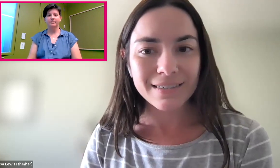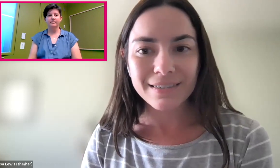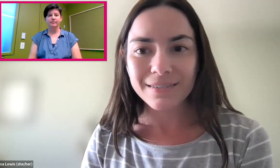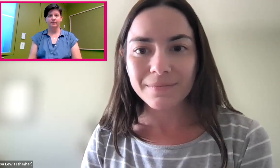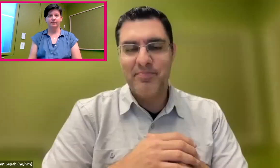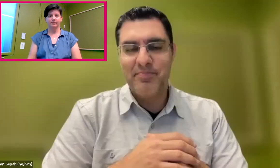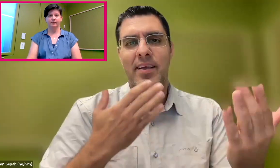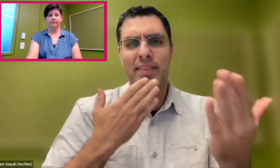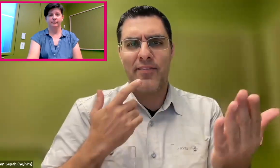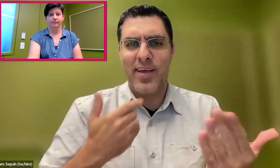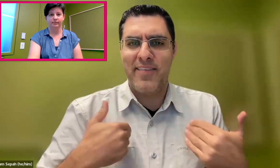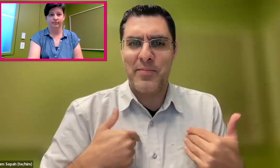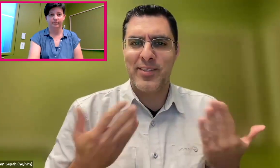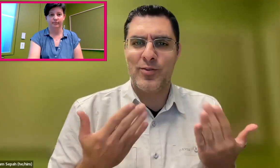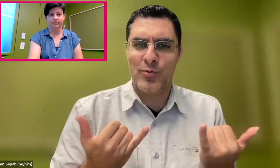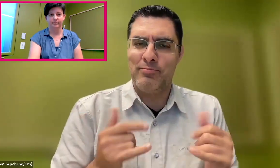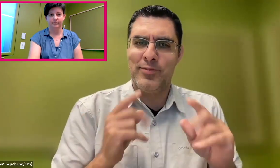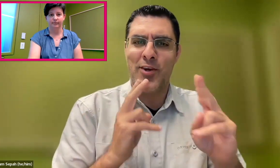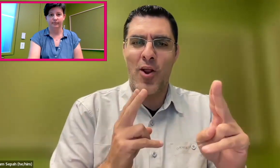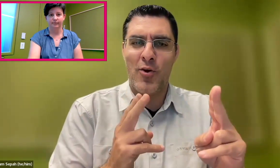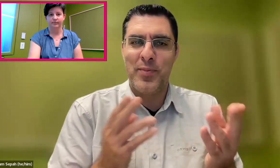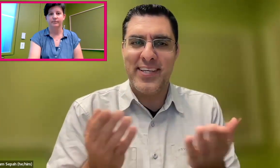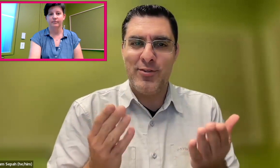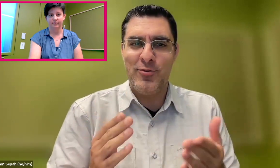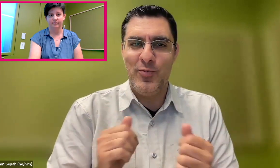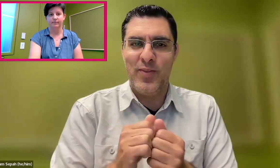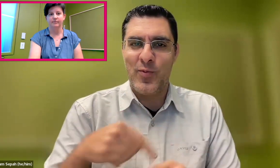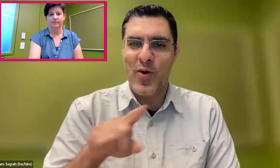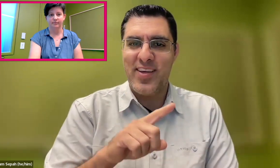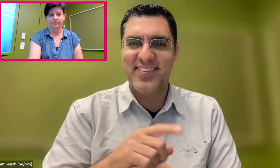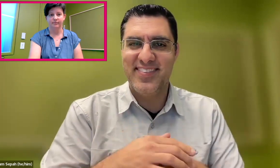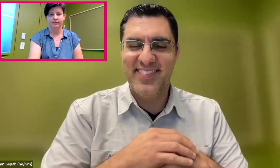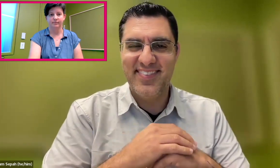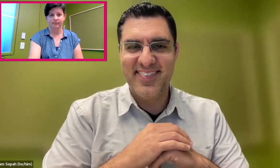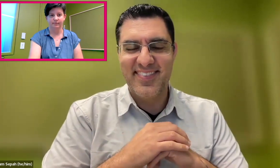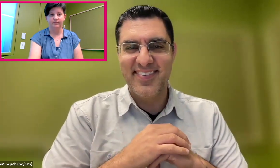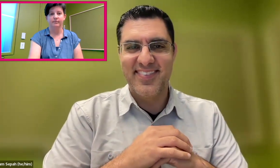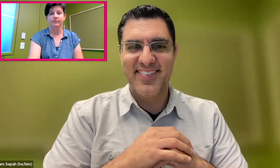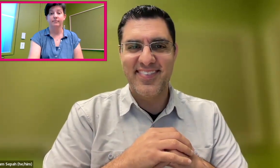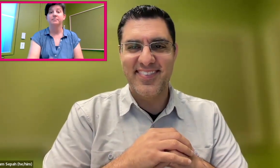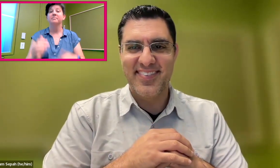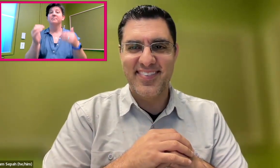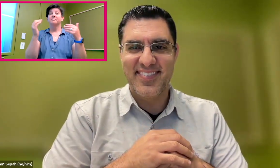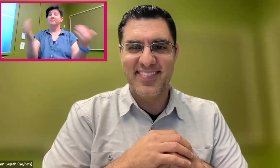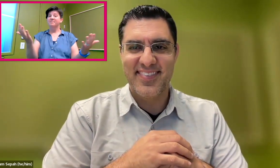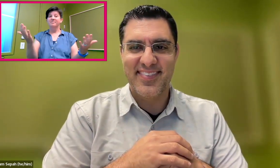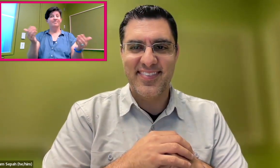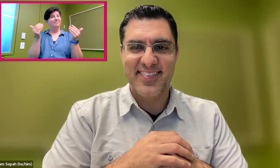Thank you. Thank you so much for having me here today. It's really an honor and pleasure to be with you all.